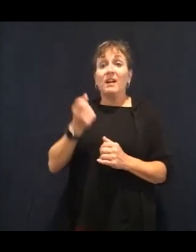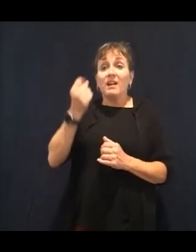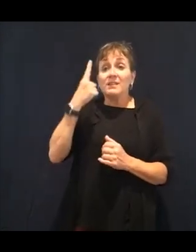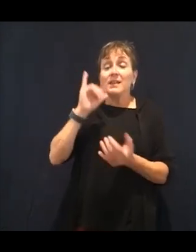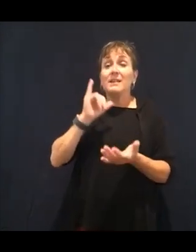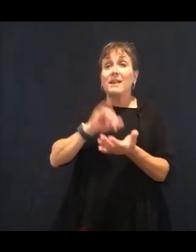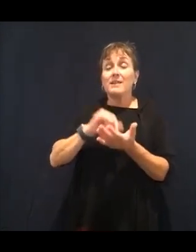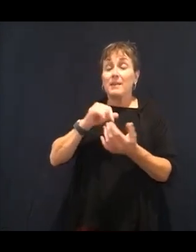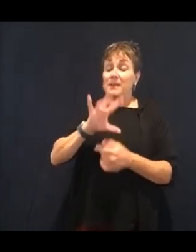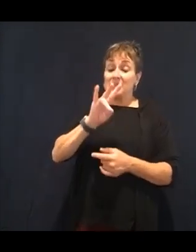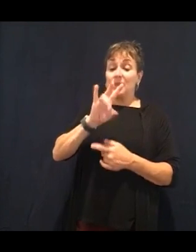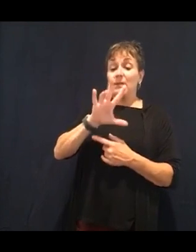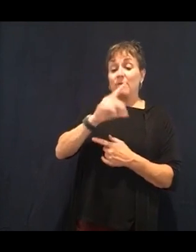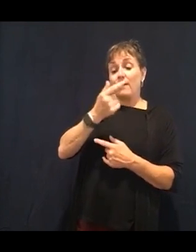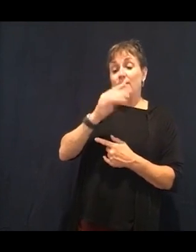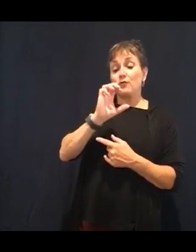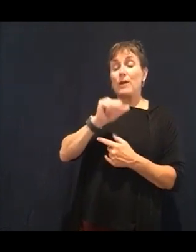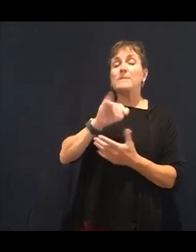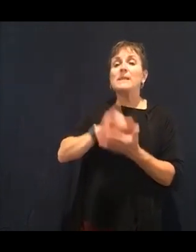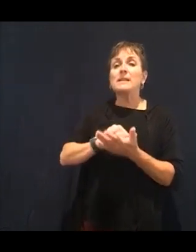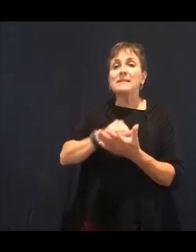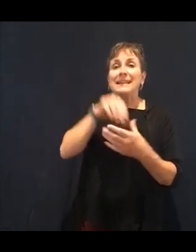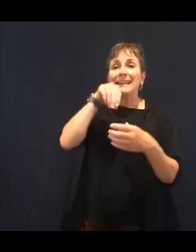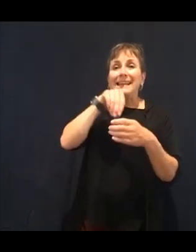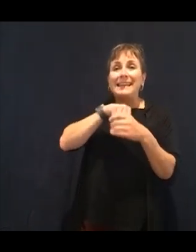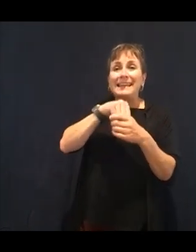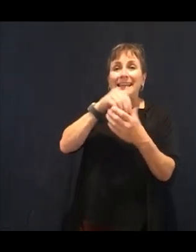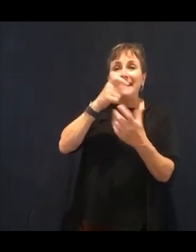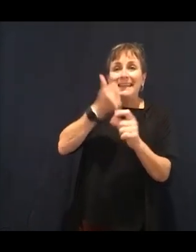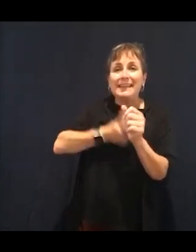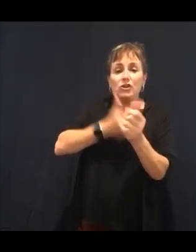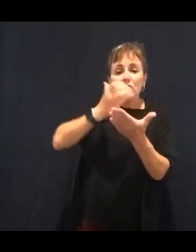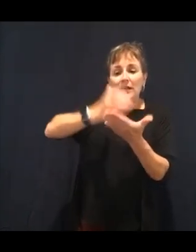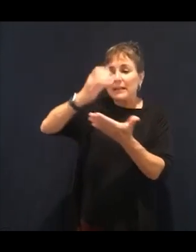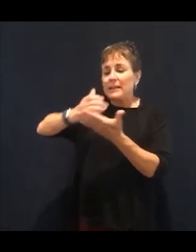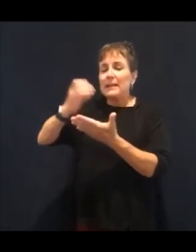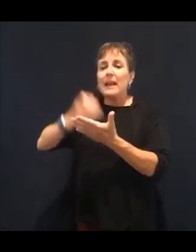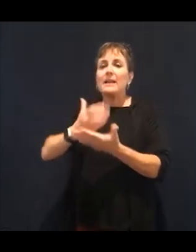That's a lot of sugar. And when you think about that, it multiplies. That's how we get to that